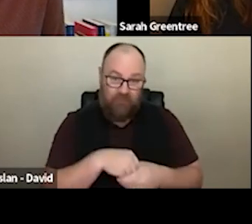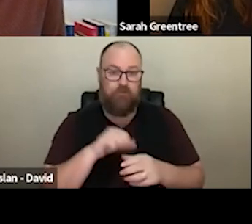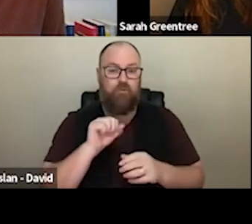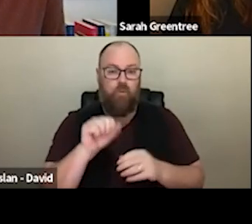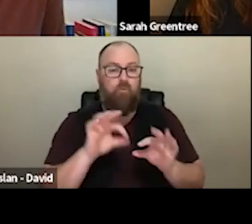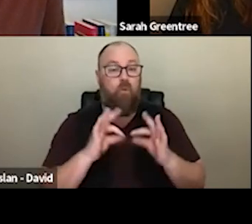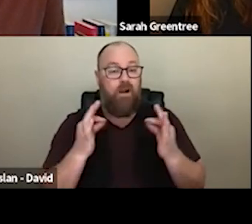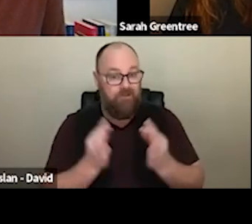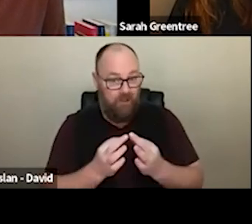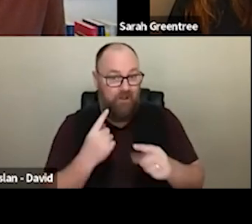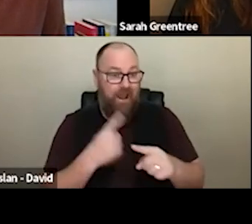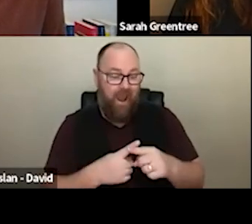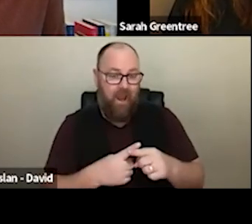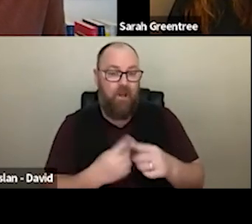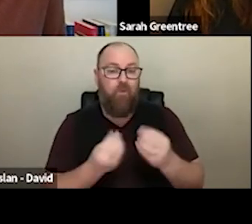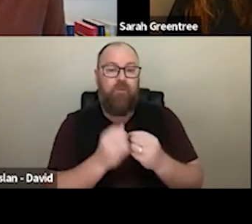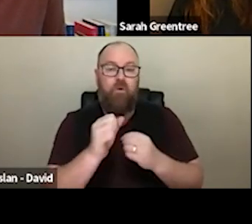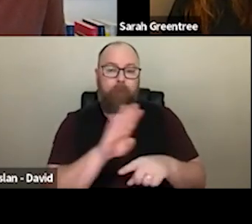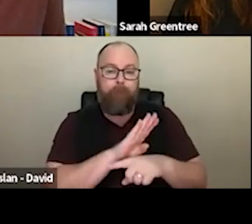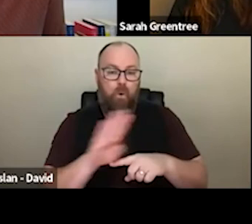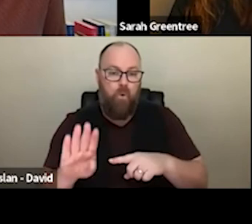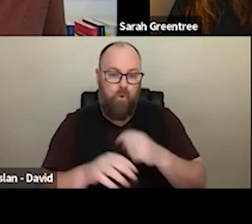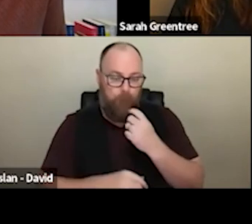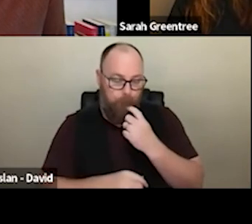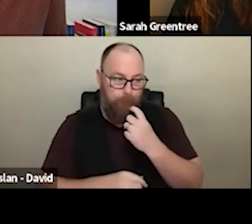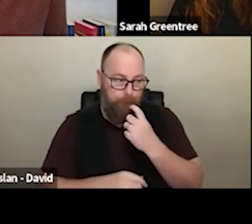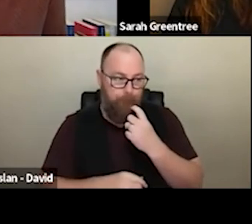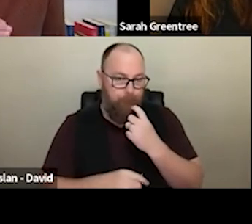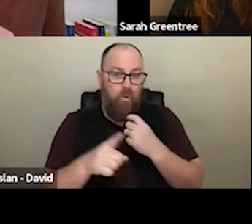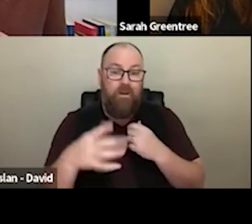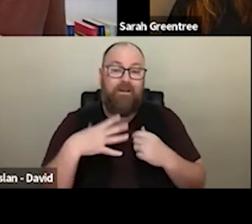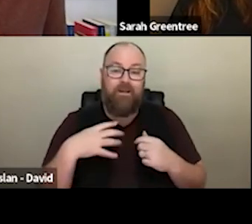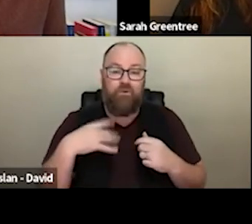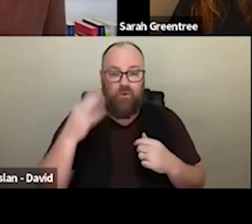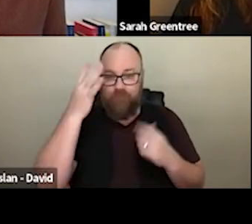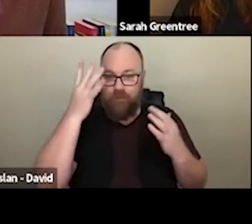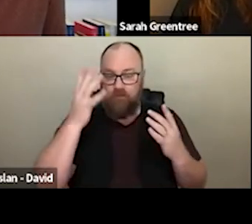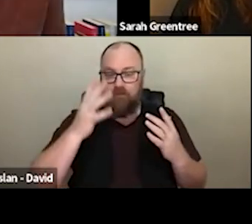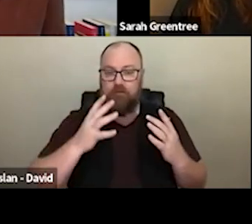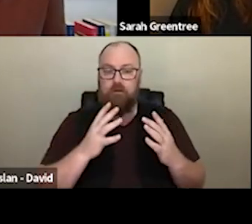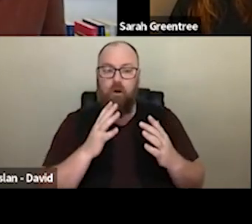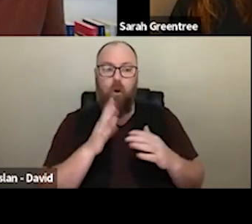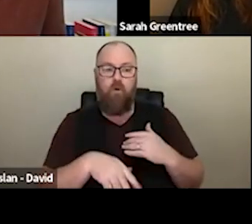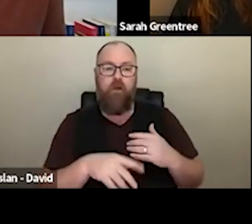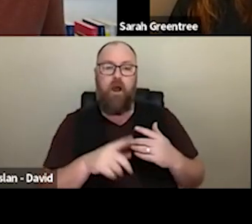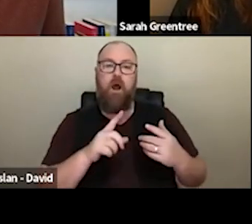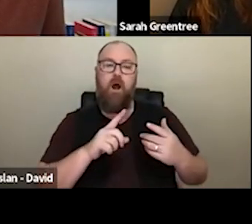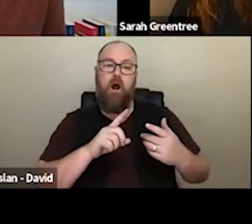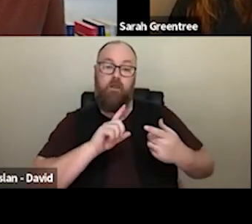with your Boards The question is really around reflecting on the continuous challenges that